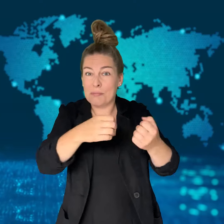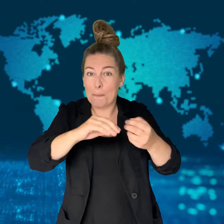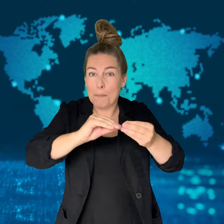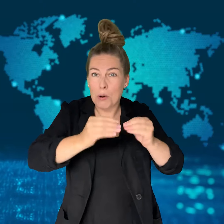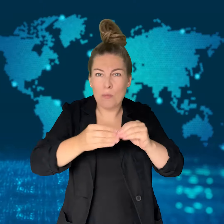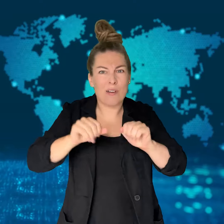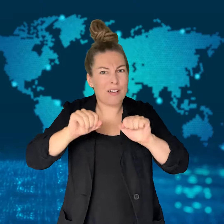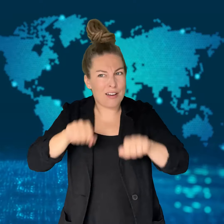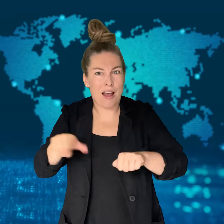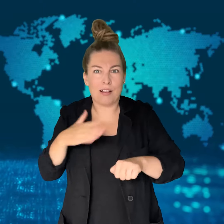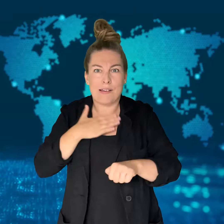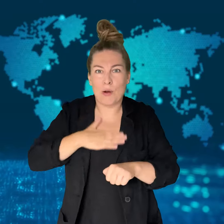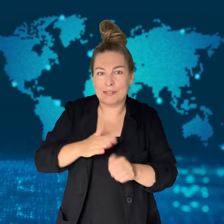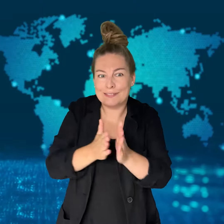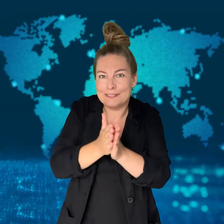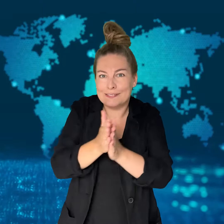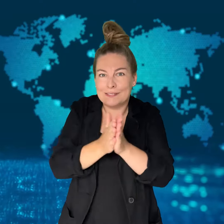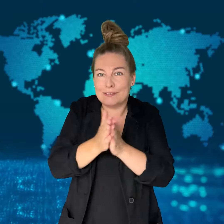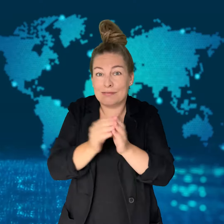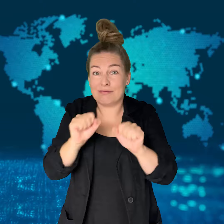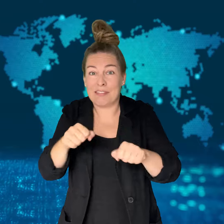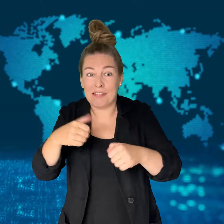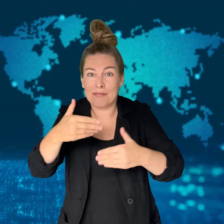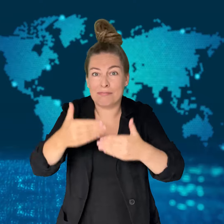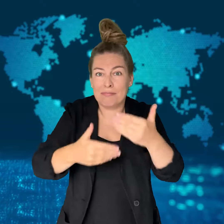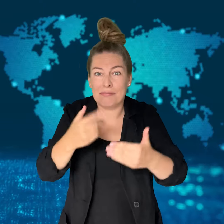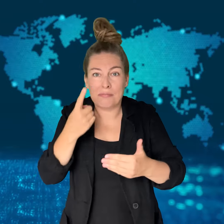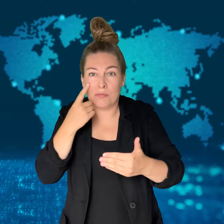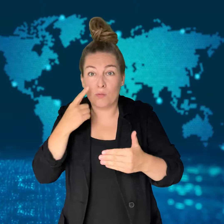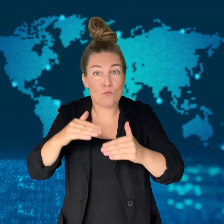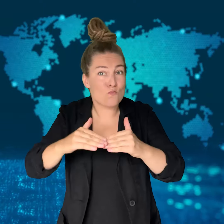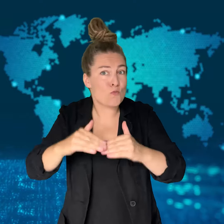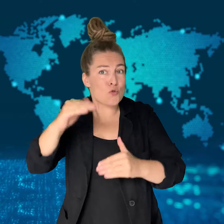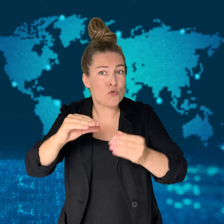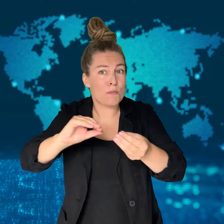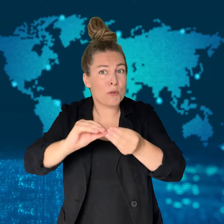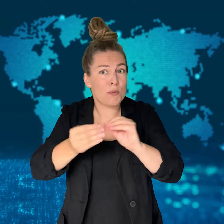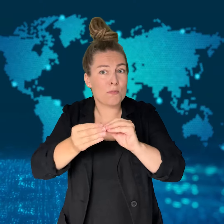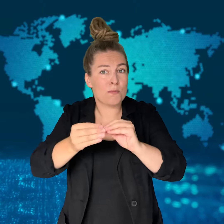create more problems.